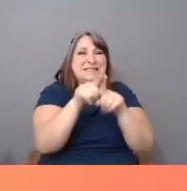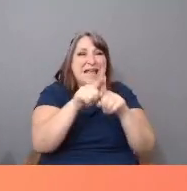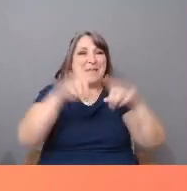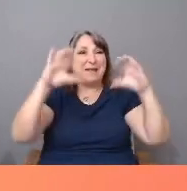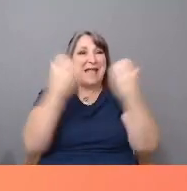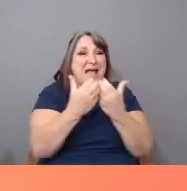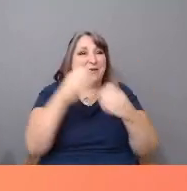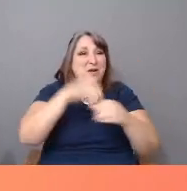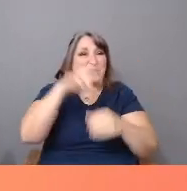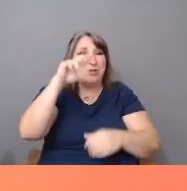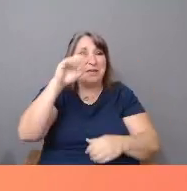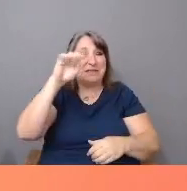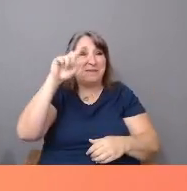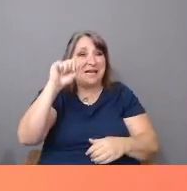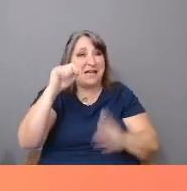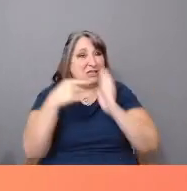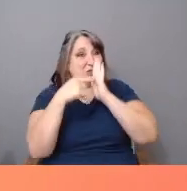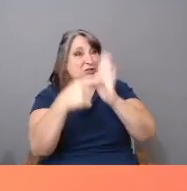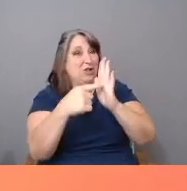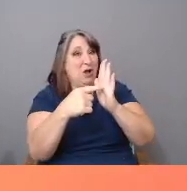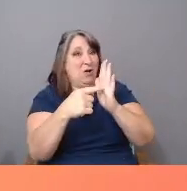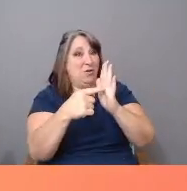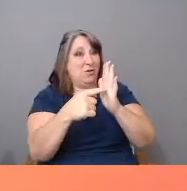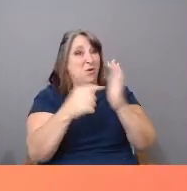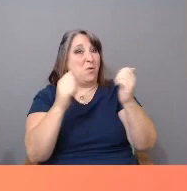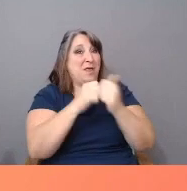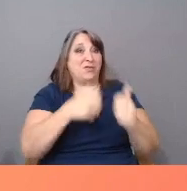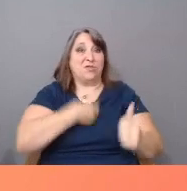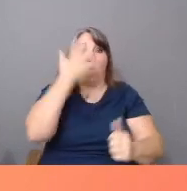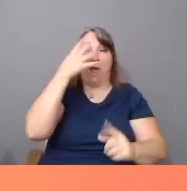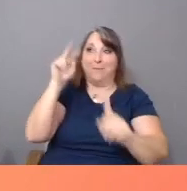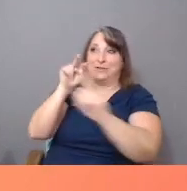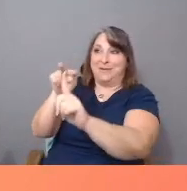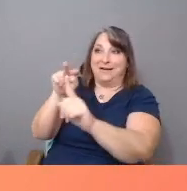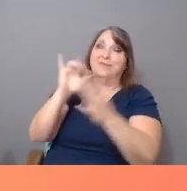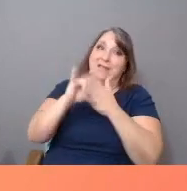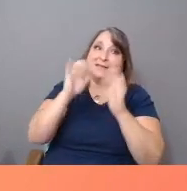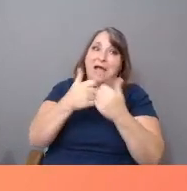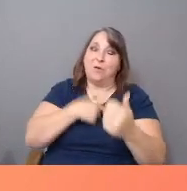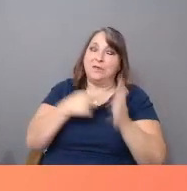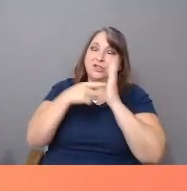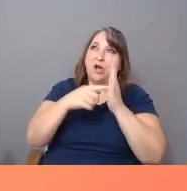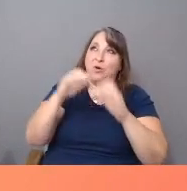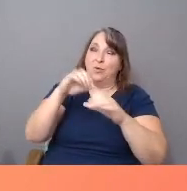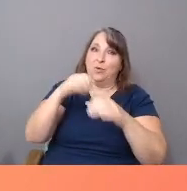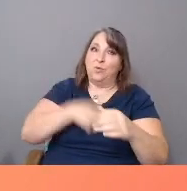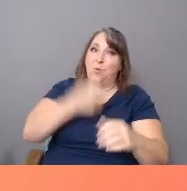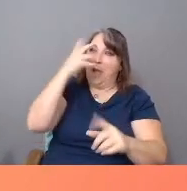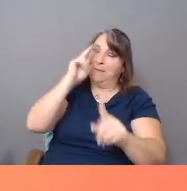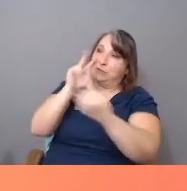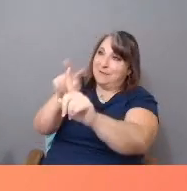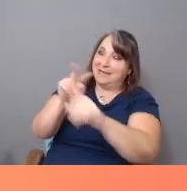When we appear through the white gaze, which is how usually we do appear in media from award-winning documentaries